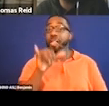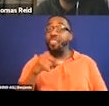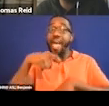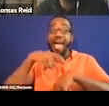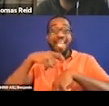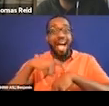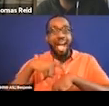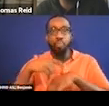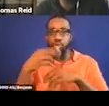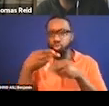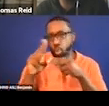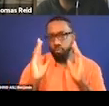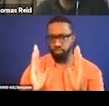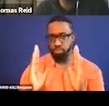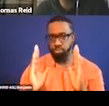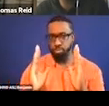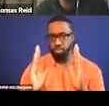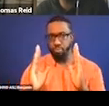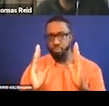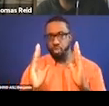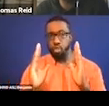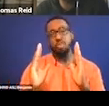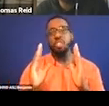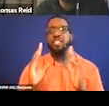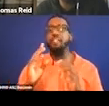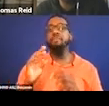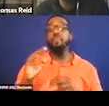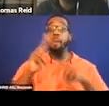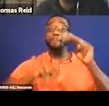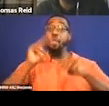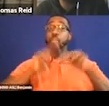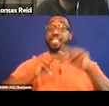buildings in Wakanda as futuristic tall buildings, which doesn't really say much.